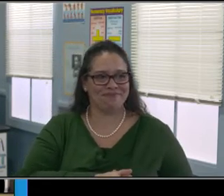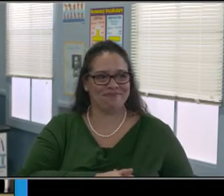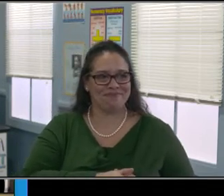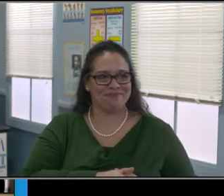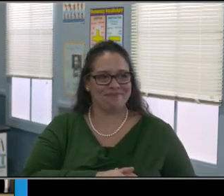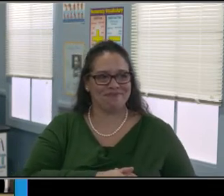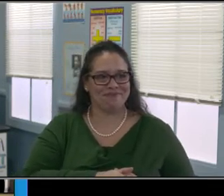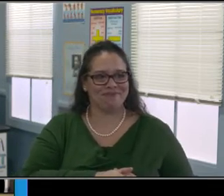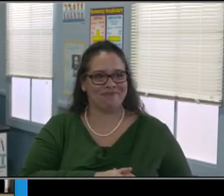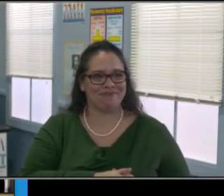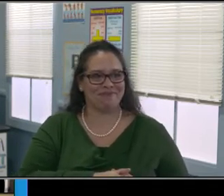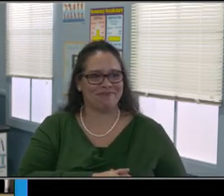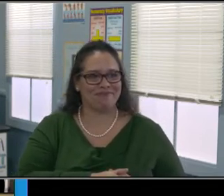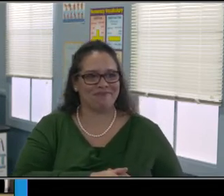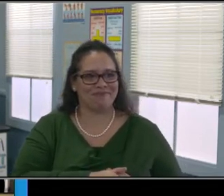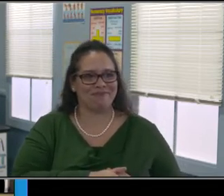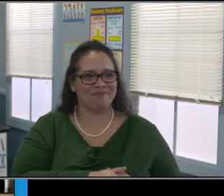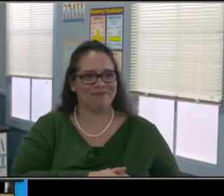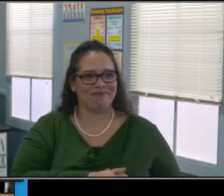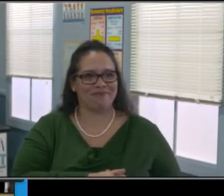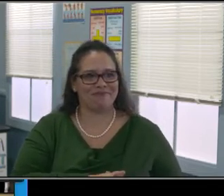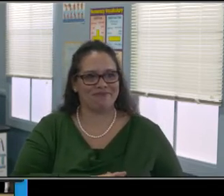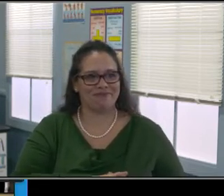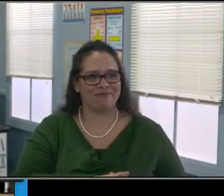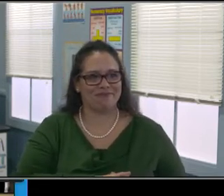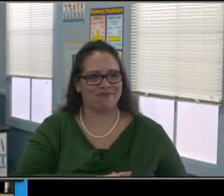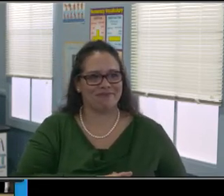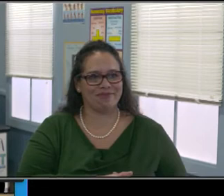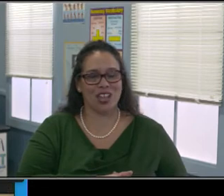but I'm gonna give you a general overview of what they are.